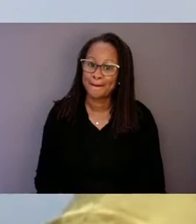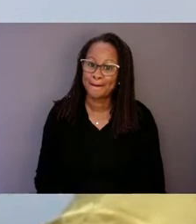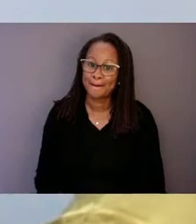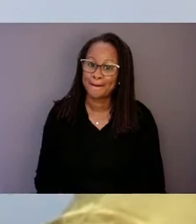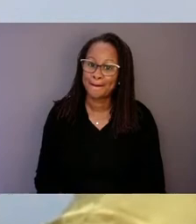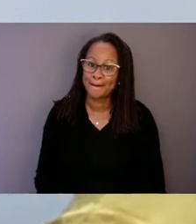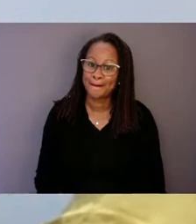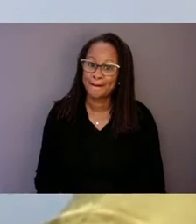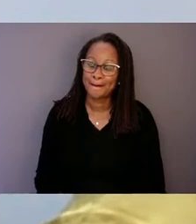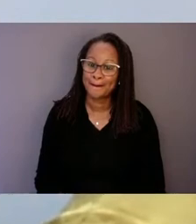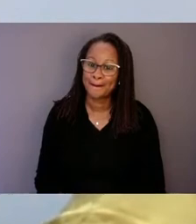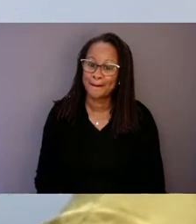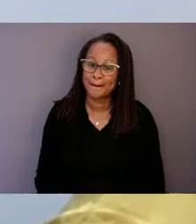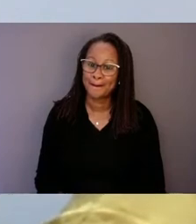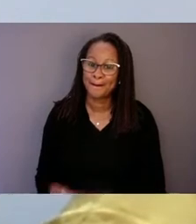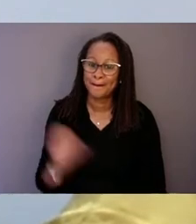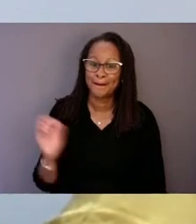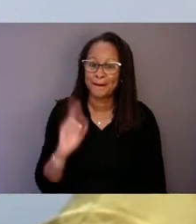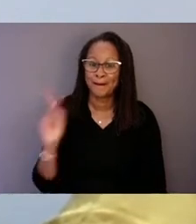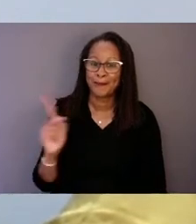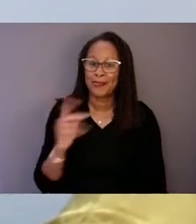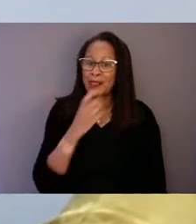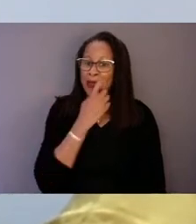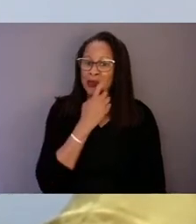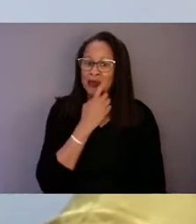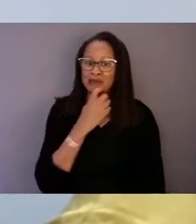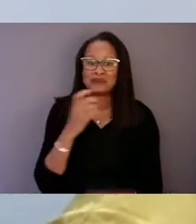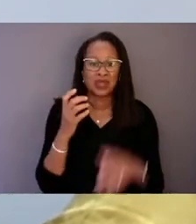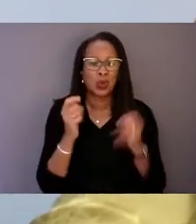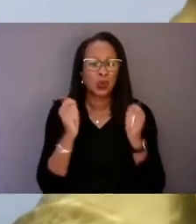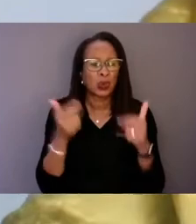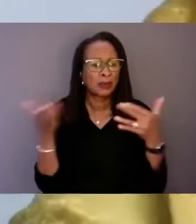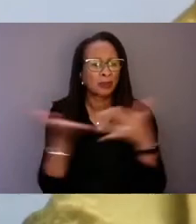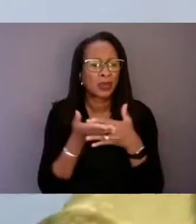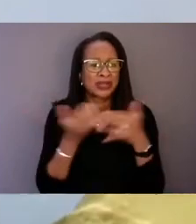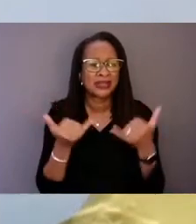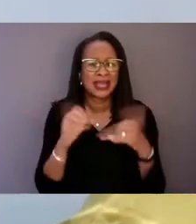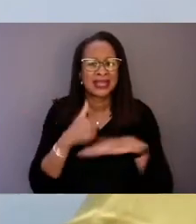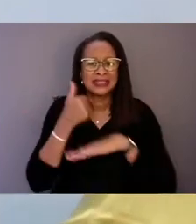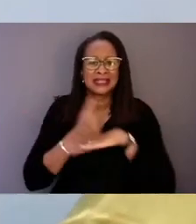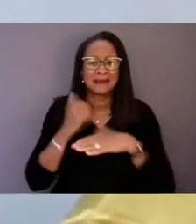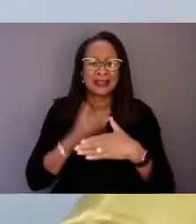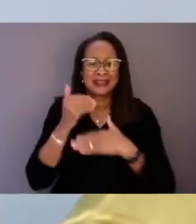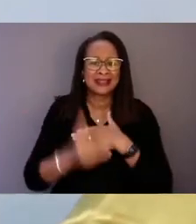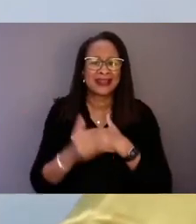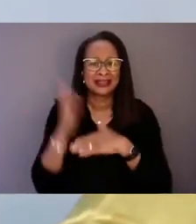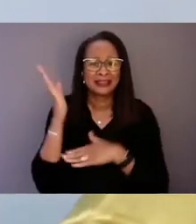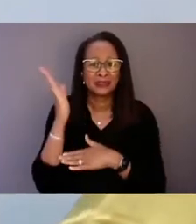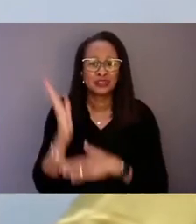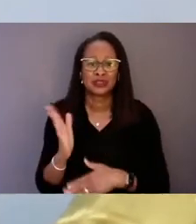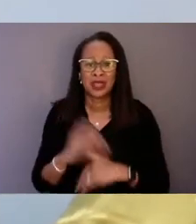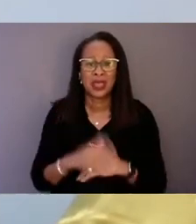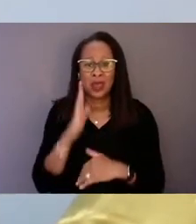Okay, we're going to take a quick break to set up our next speaker, and we will be back with you shortly.